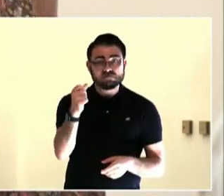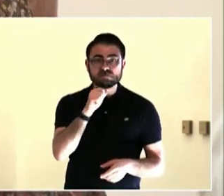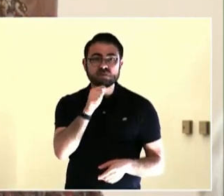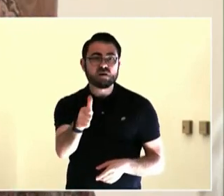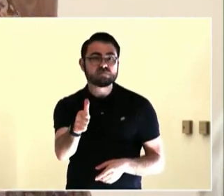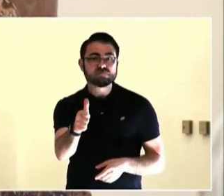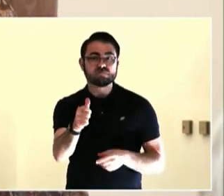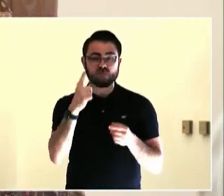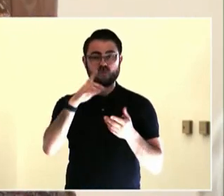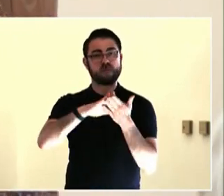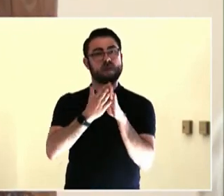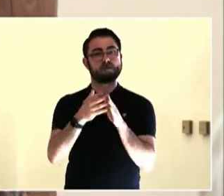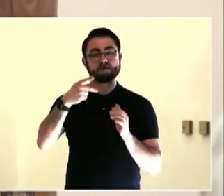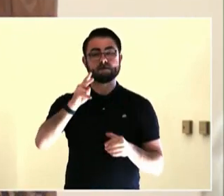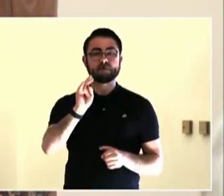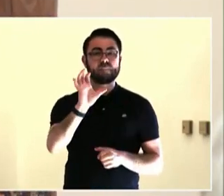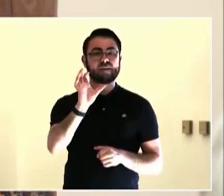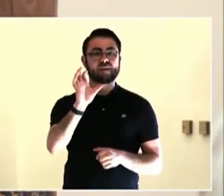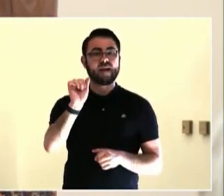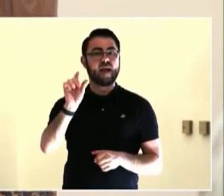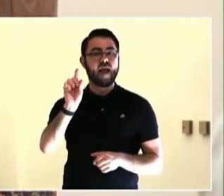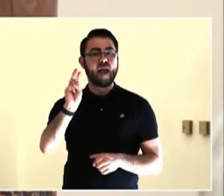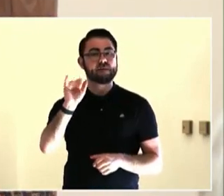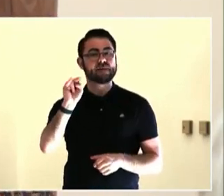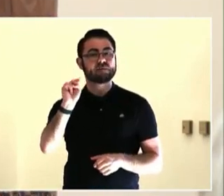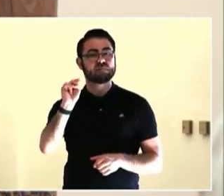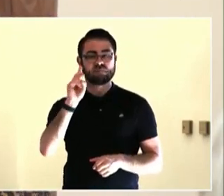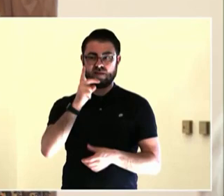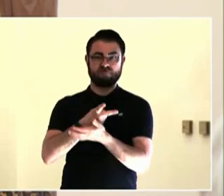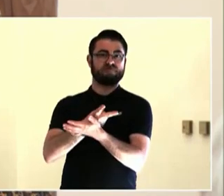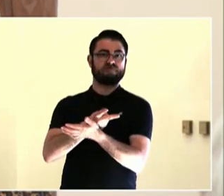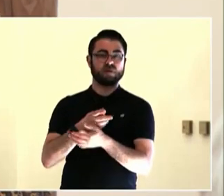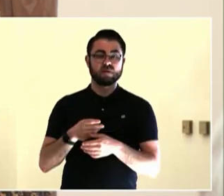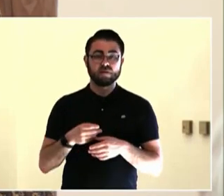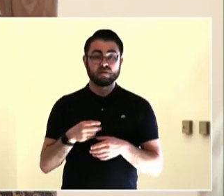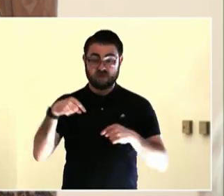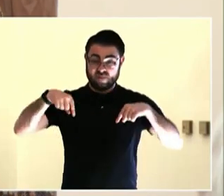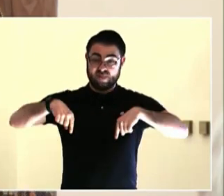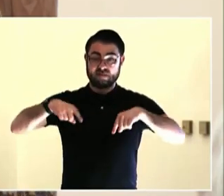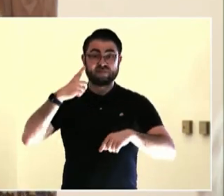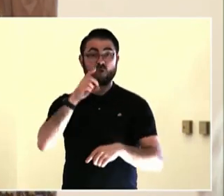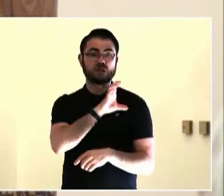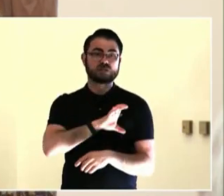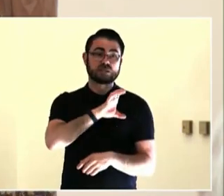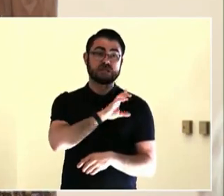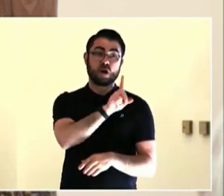proposing some campuses with up to 150 people each. I'm not saying that that's the